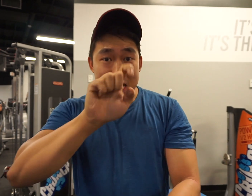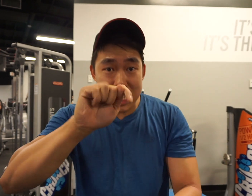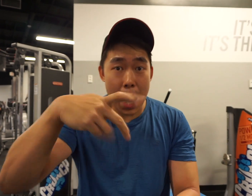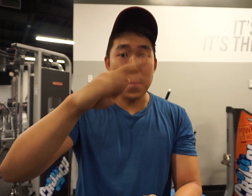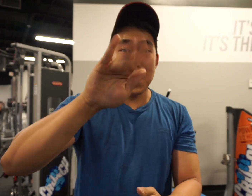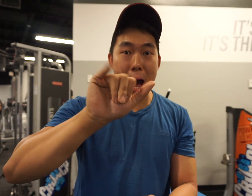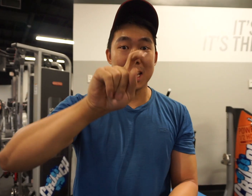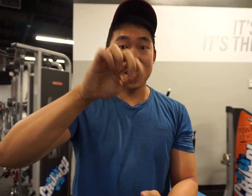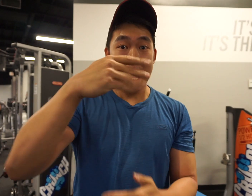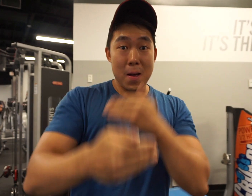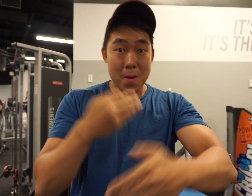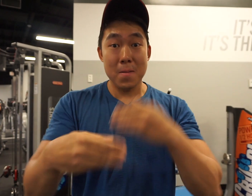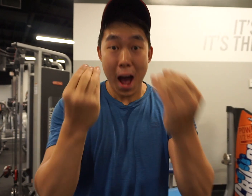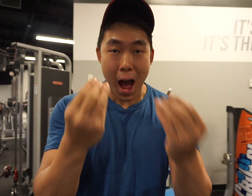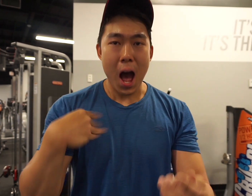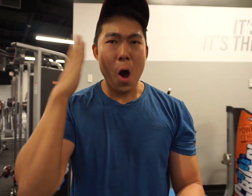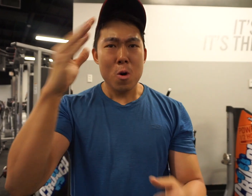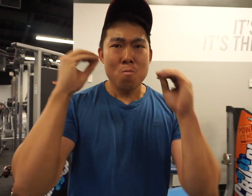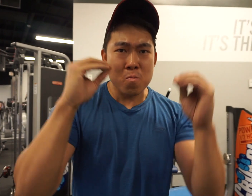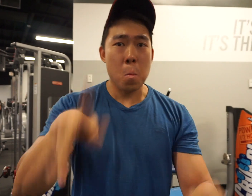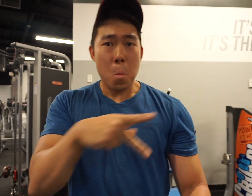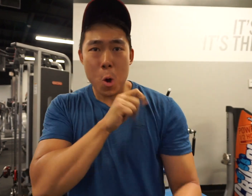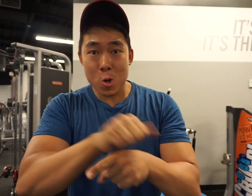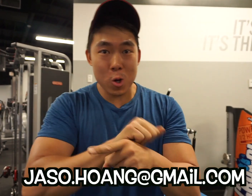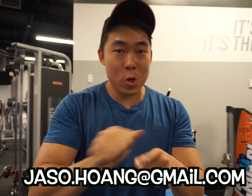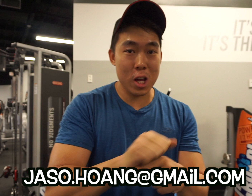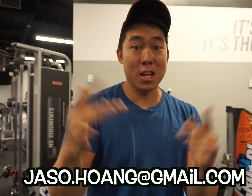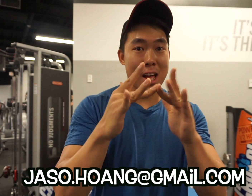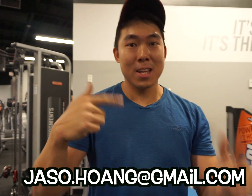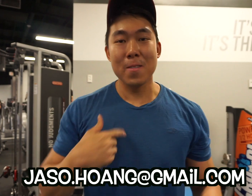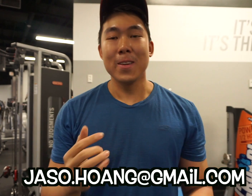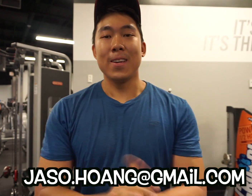If you want more specific instruction, I walk you through each step of the process by personal training online. Contact me!